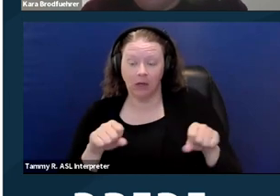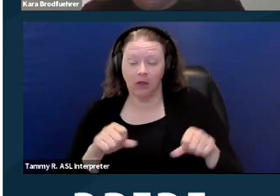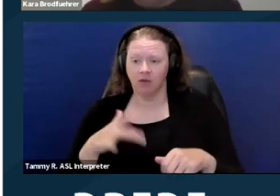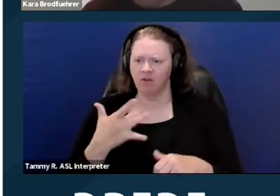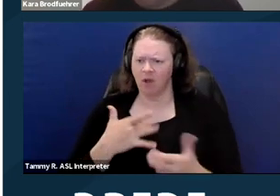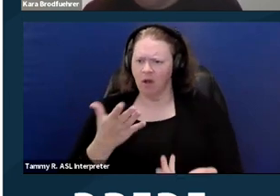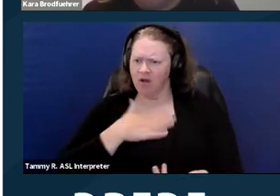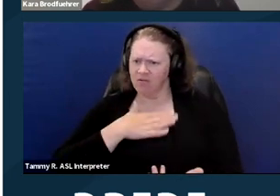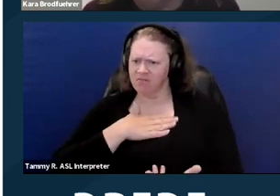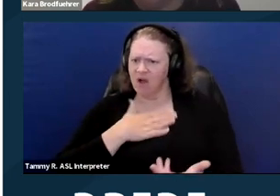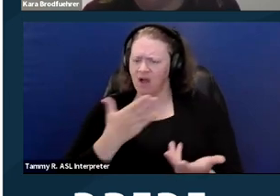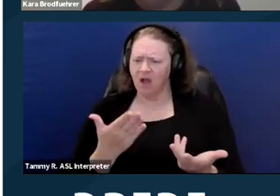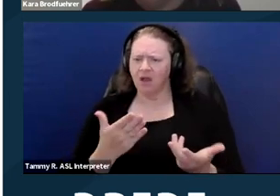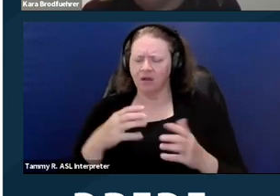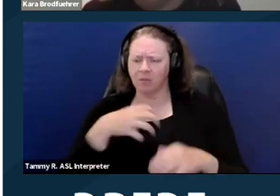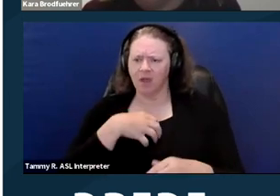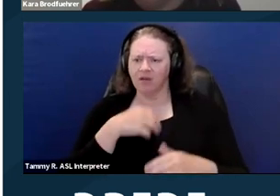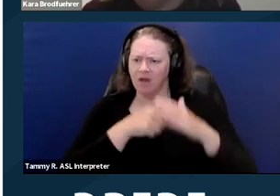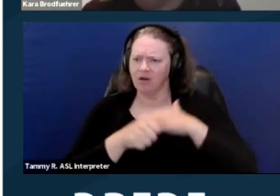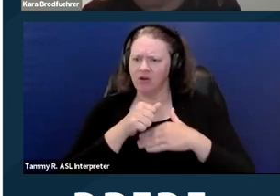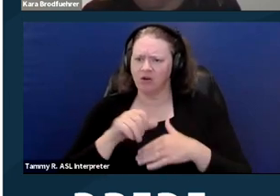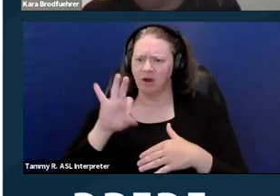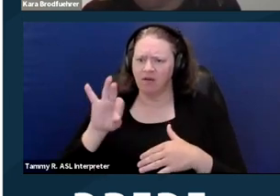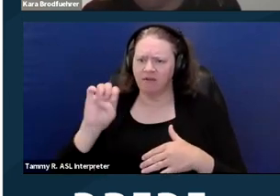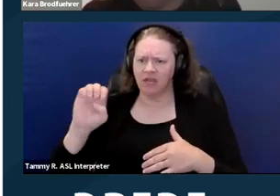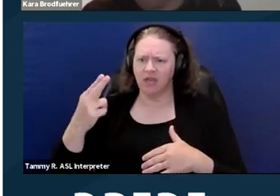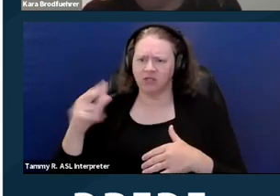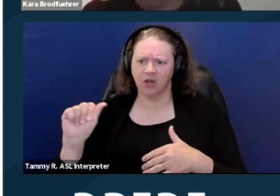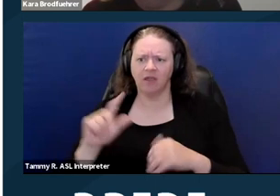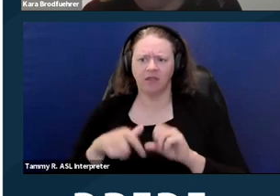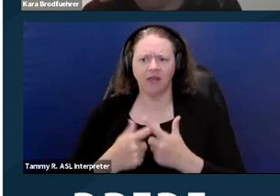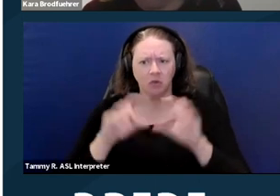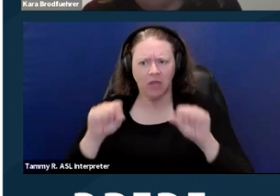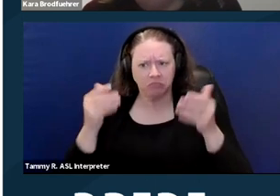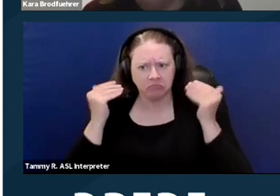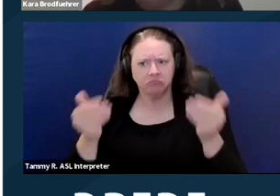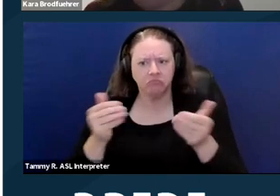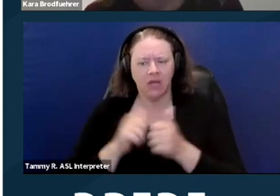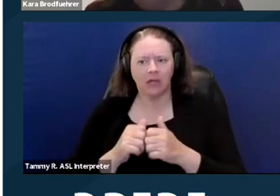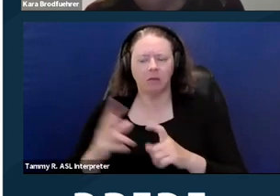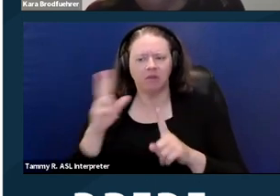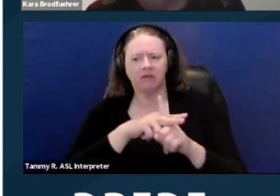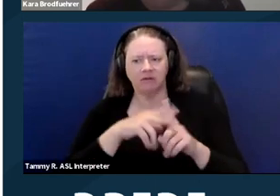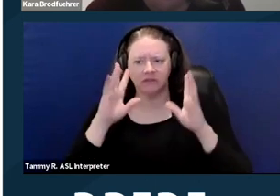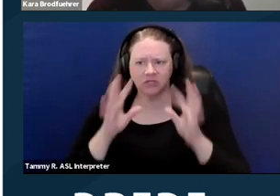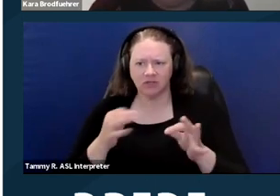the Fair Employment and Housing Act, you can appeal that decision and say, "Hey, take a look at this again."